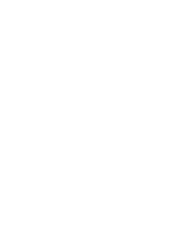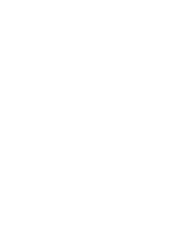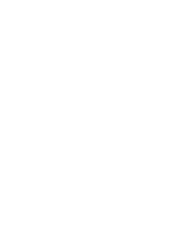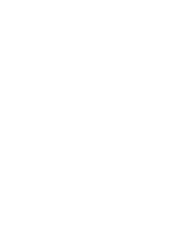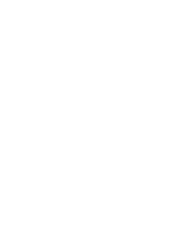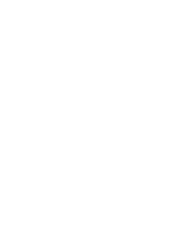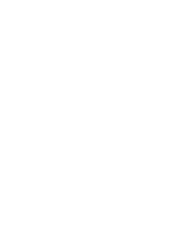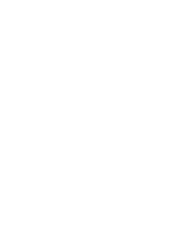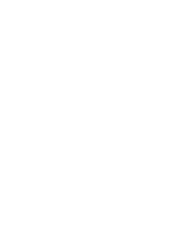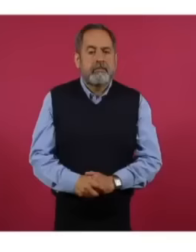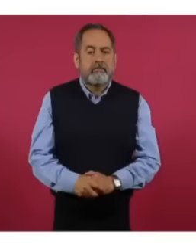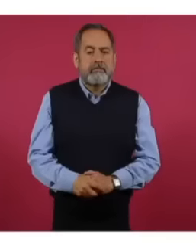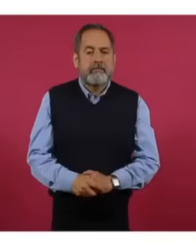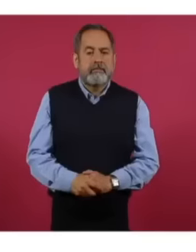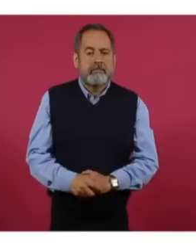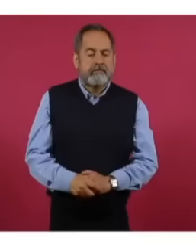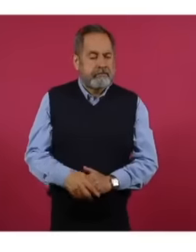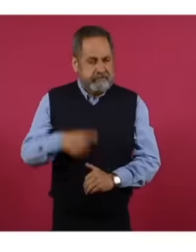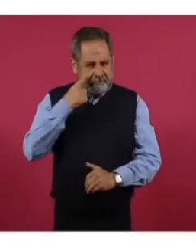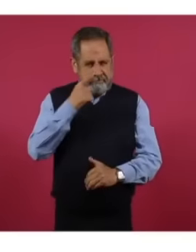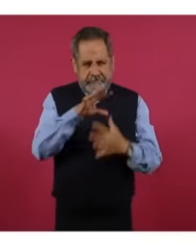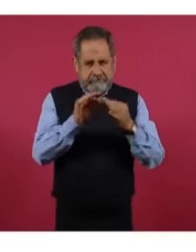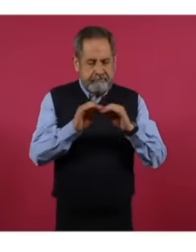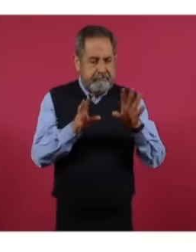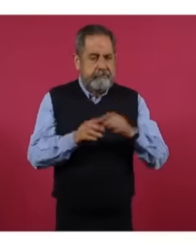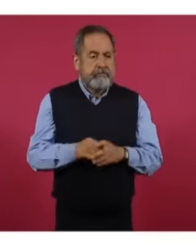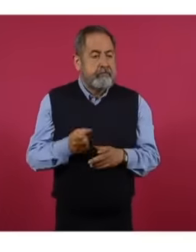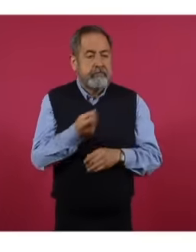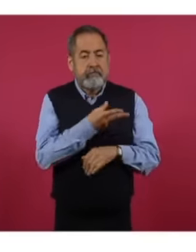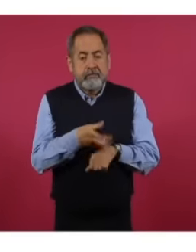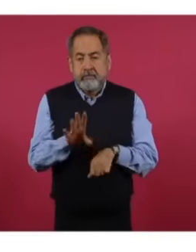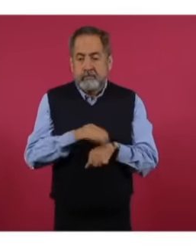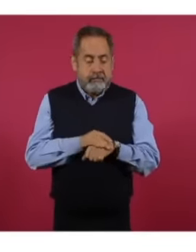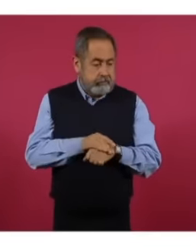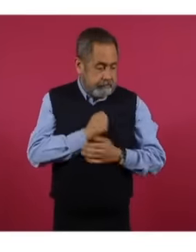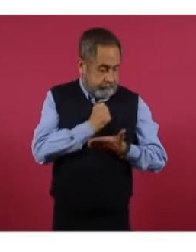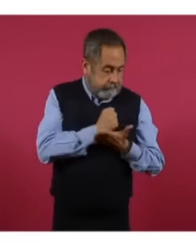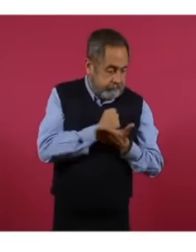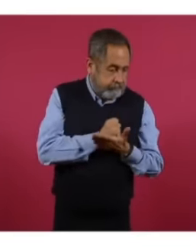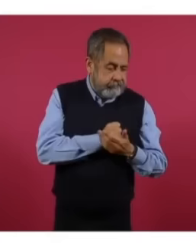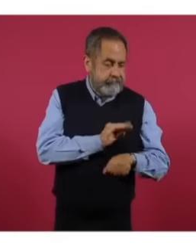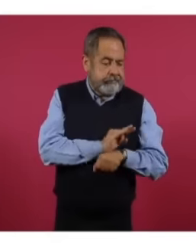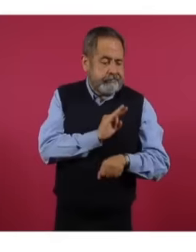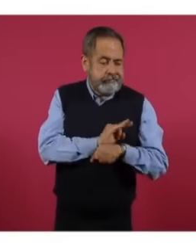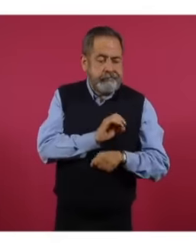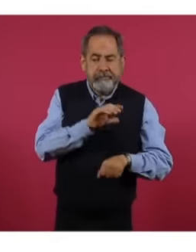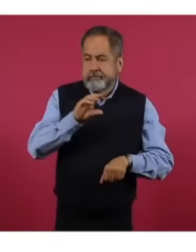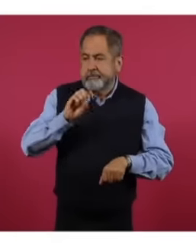and at the same time authorizations to modes For another, being the only laboratory